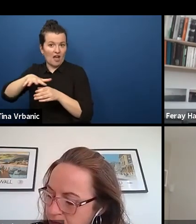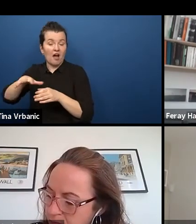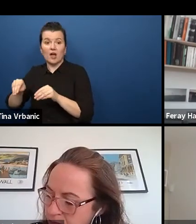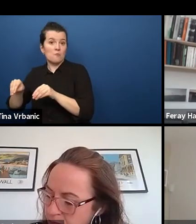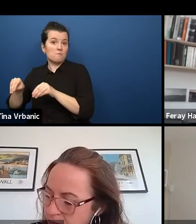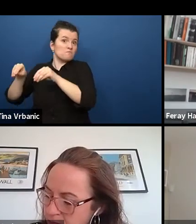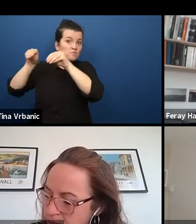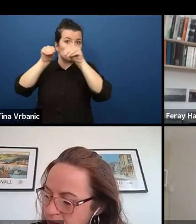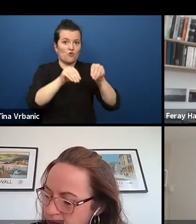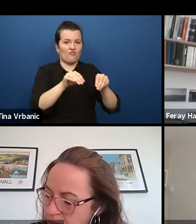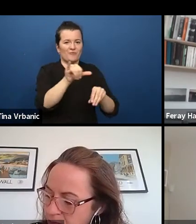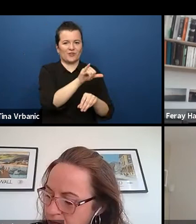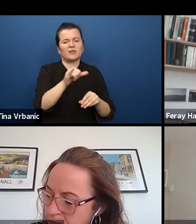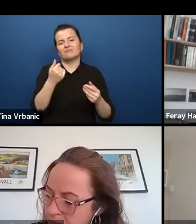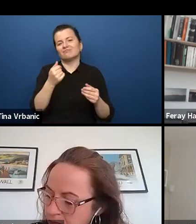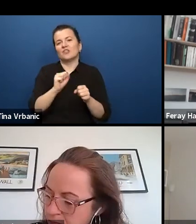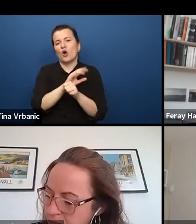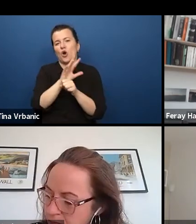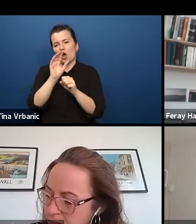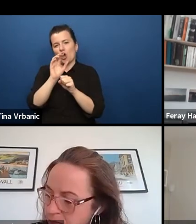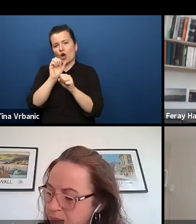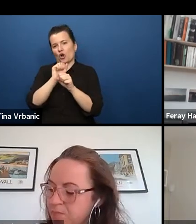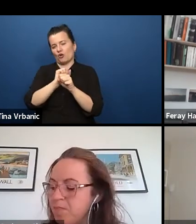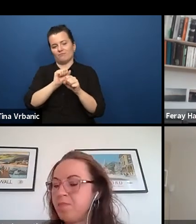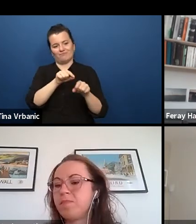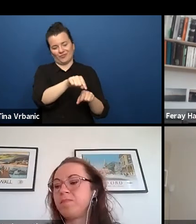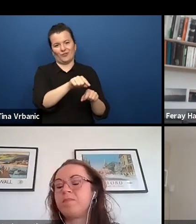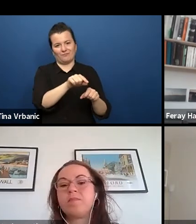but I'm in Budapest for university most of the time.